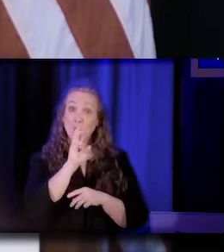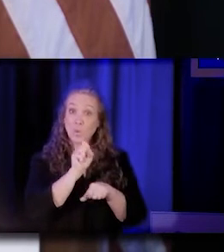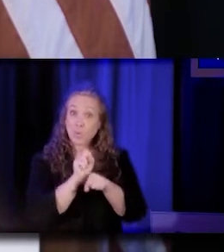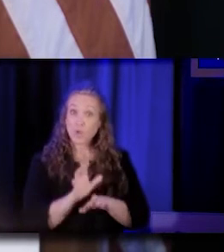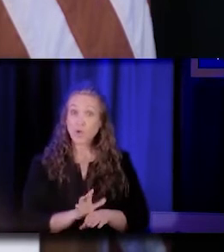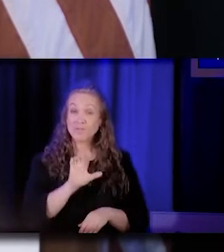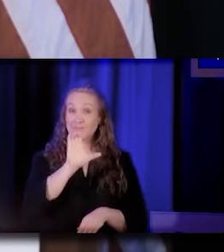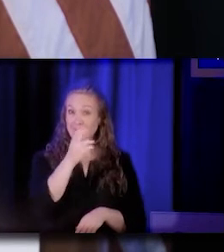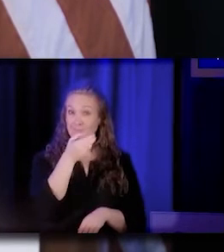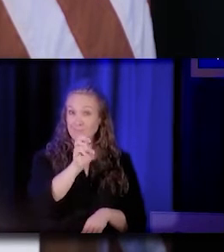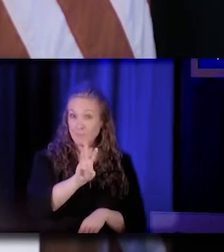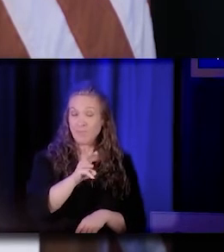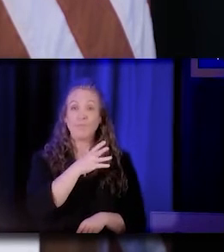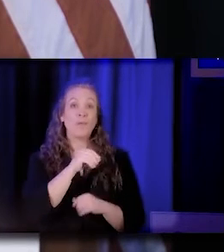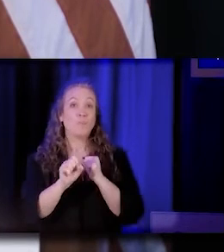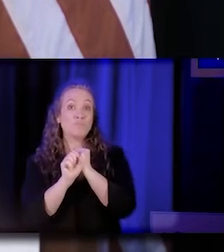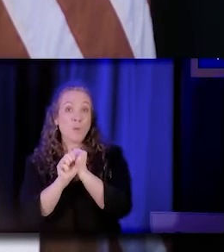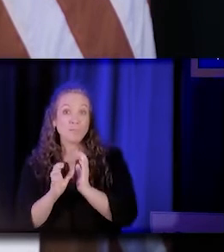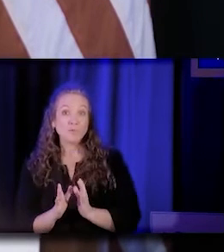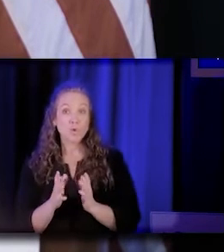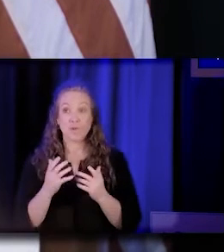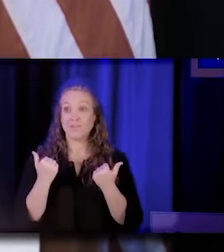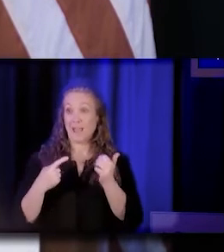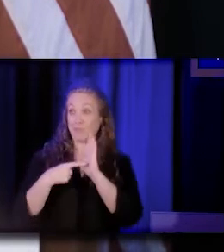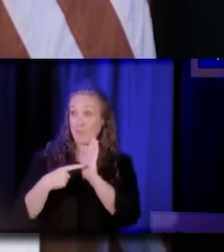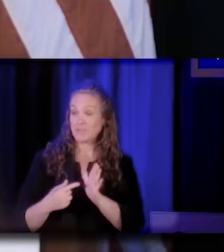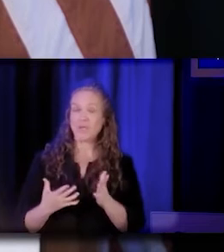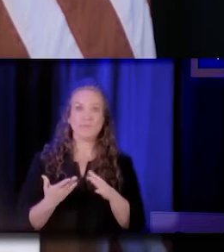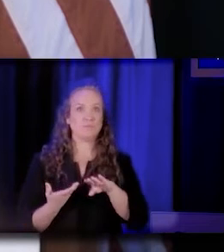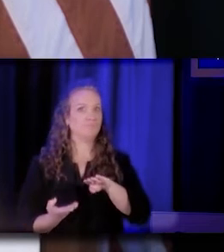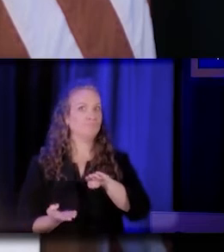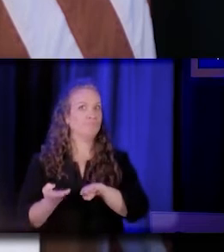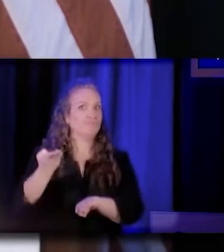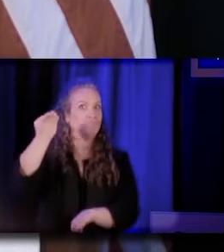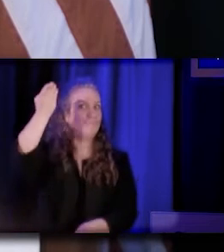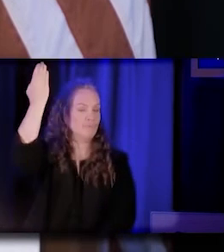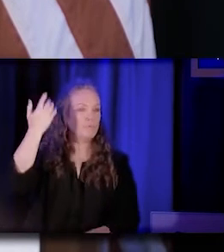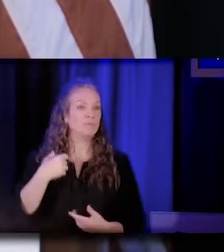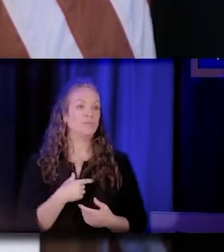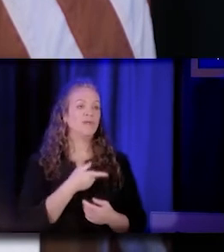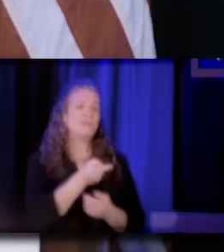is greater than it has ever been. They've been serving California communities for decades,